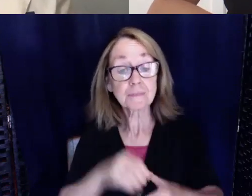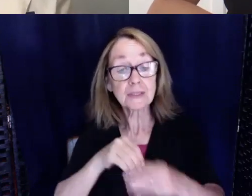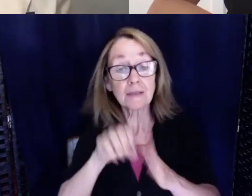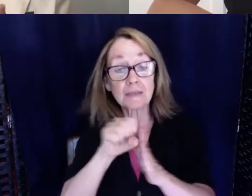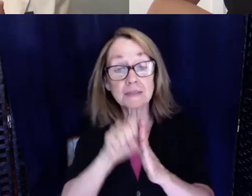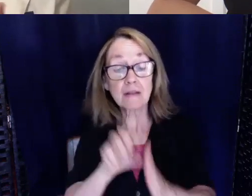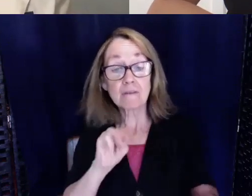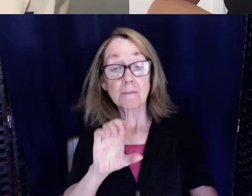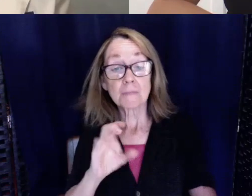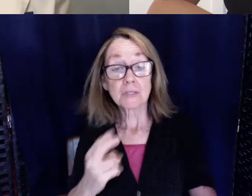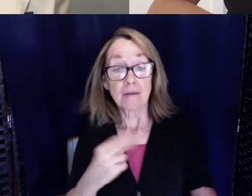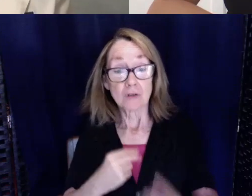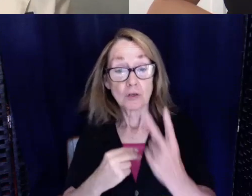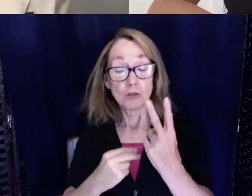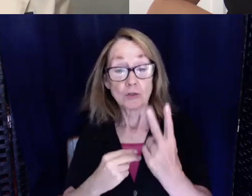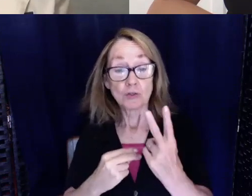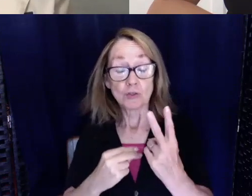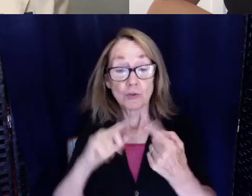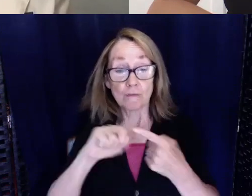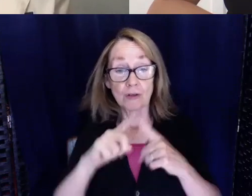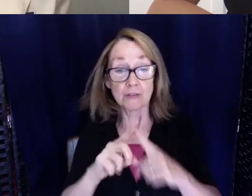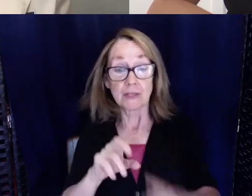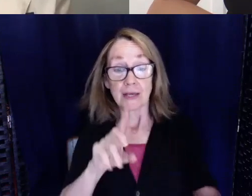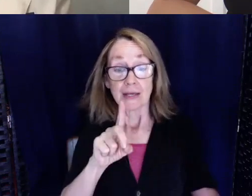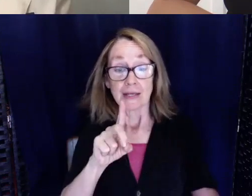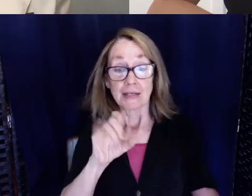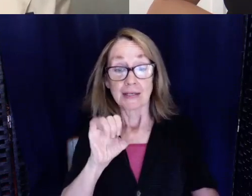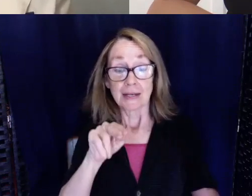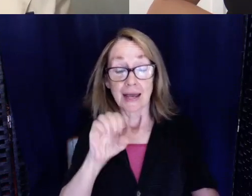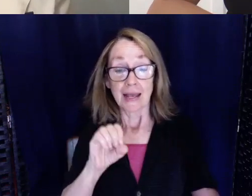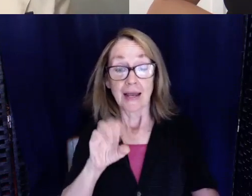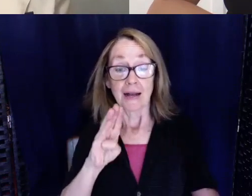two friends, Diane Bass and Joe Samona. Joe is a